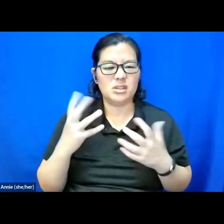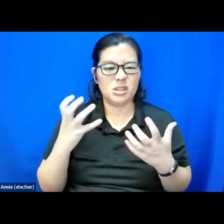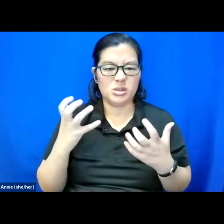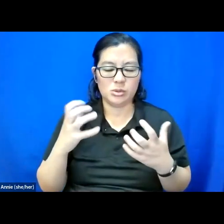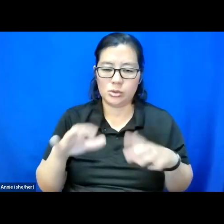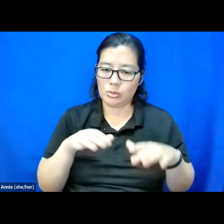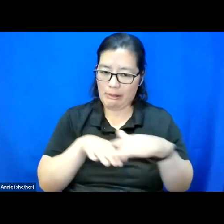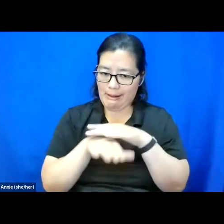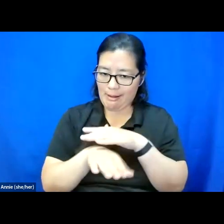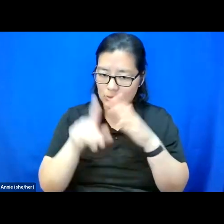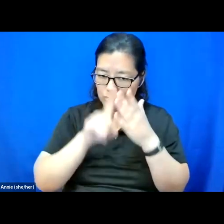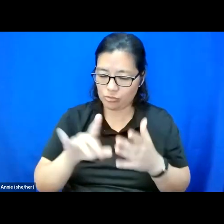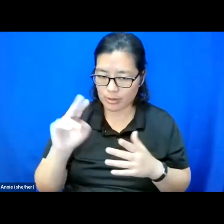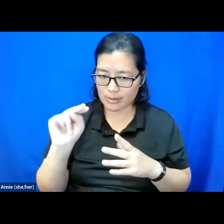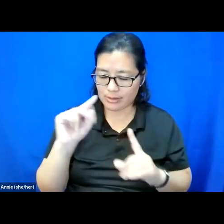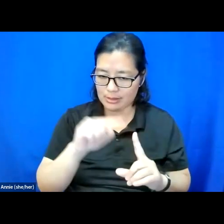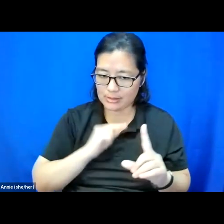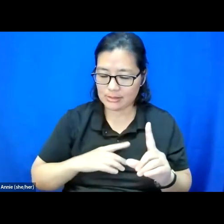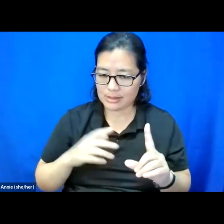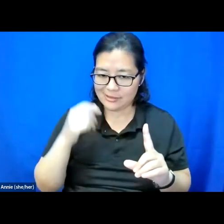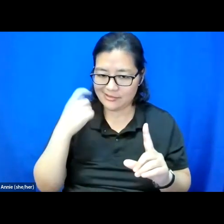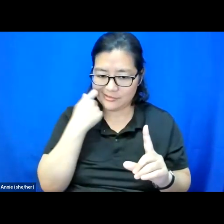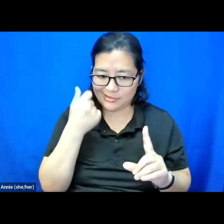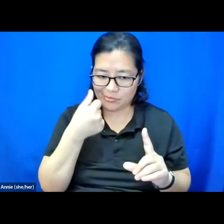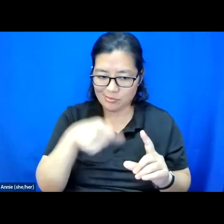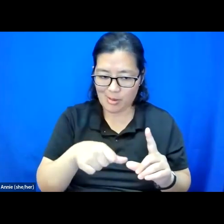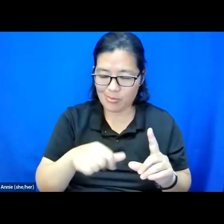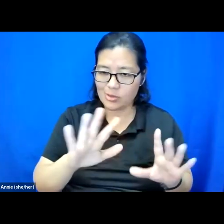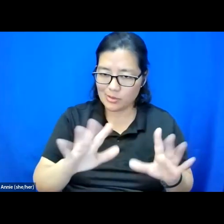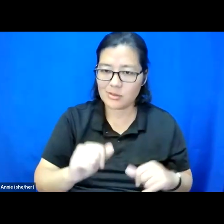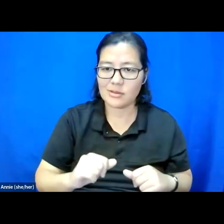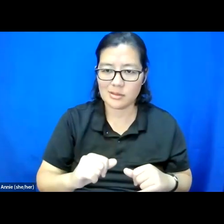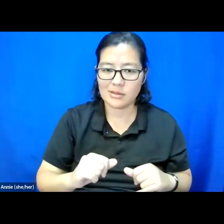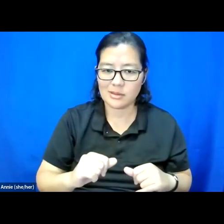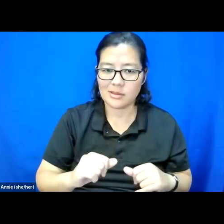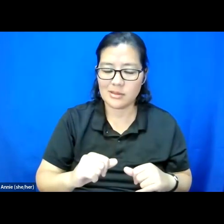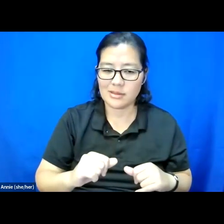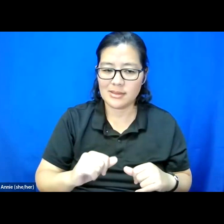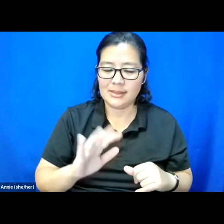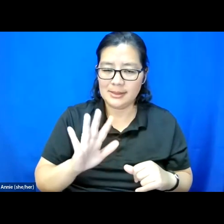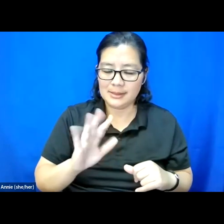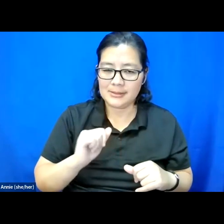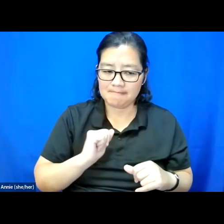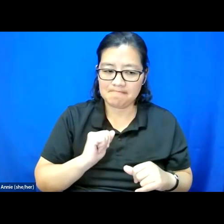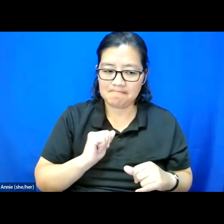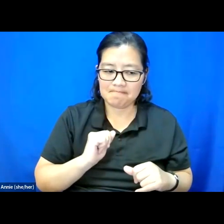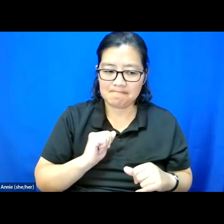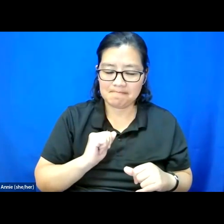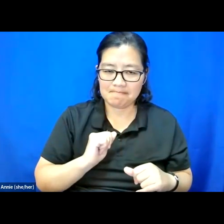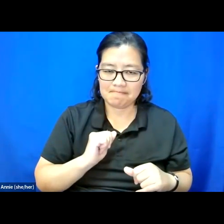in because I just remembered that I shuffled past that.